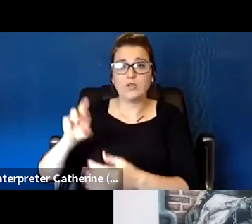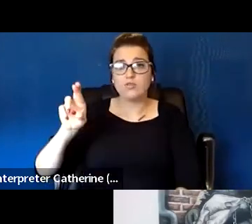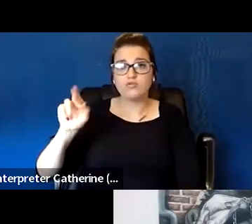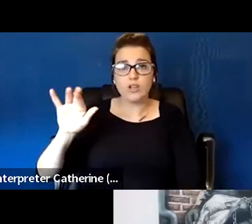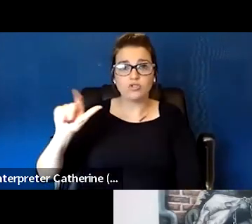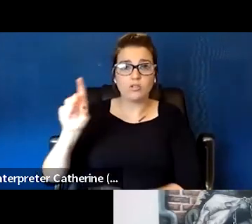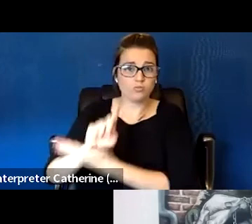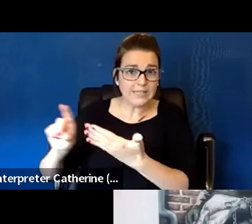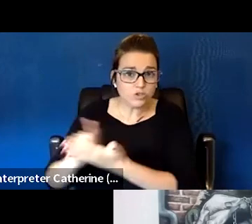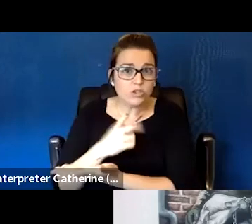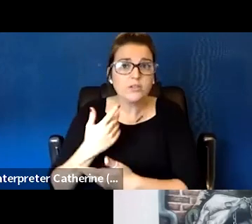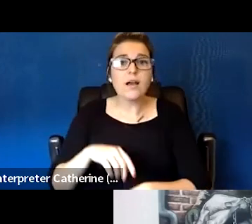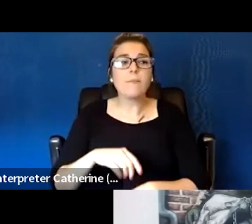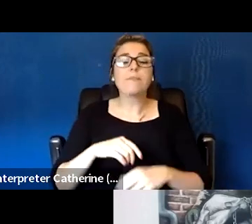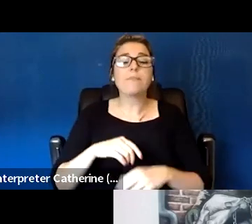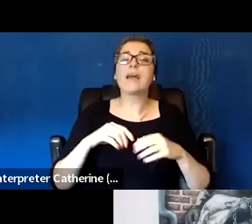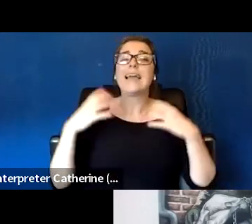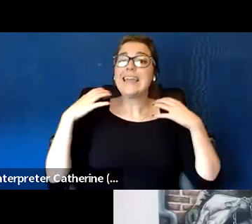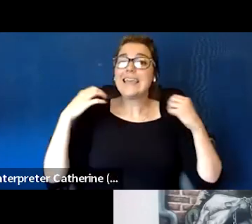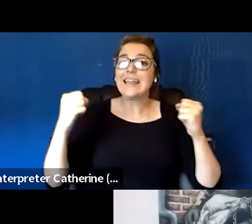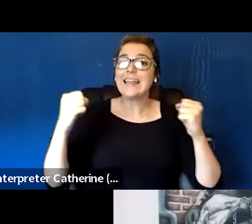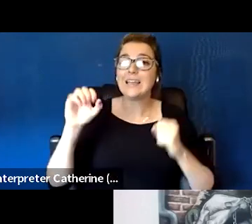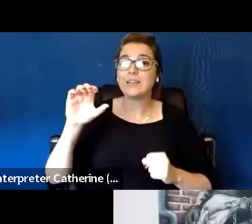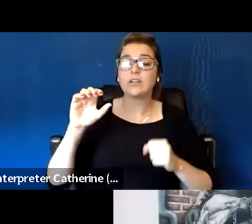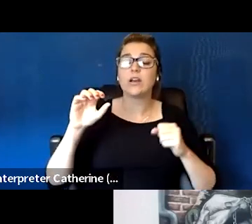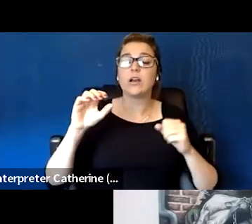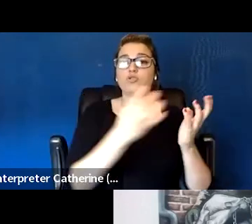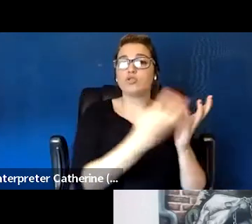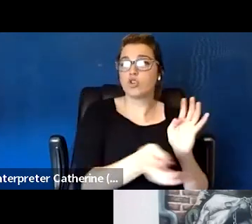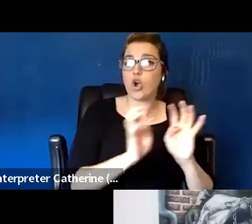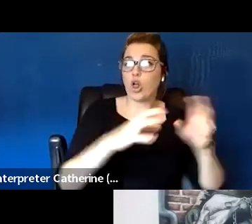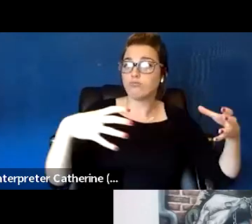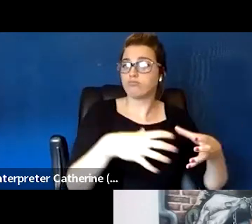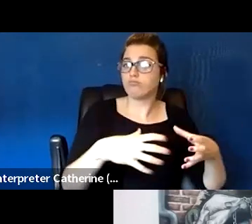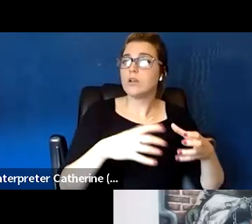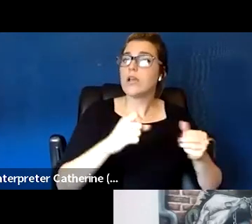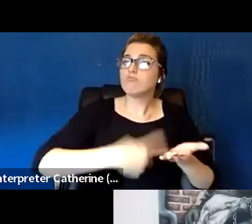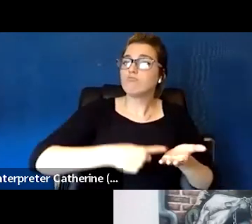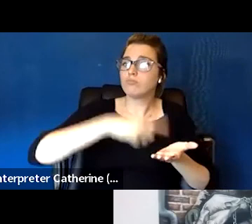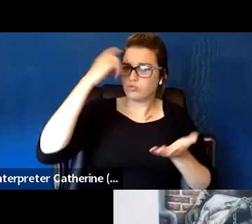to overcome the trauma that's induced by racism. So there's all these community outlets